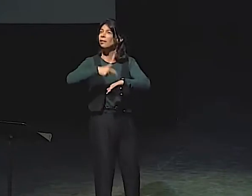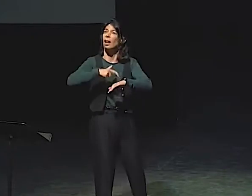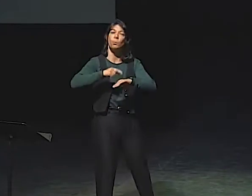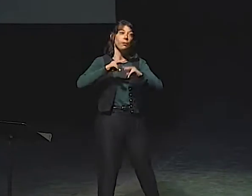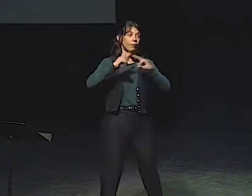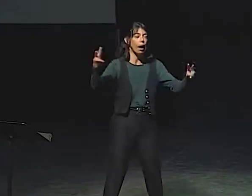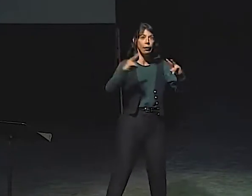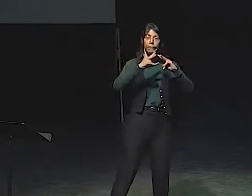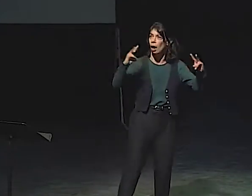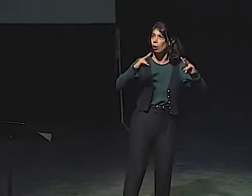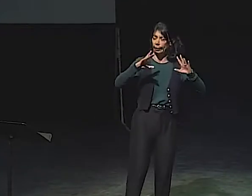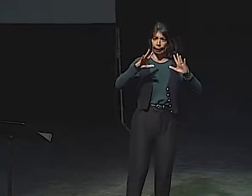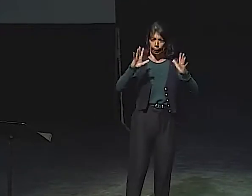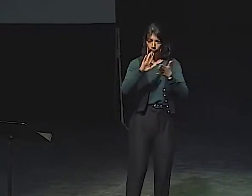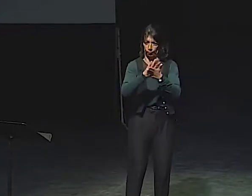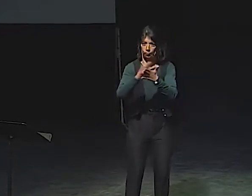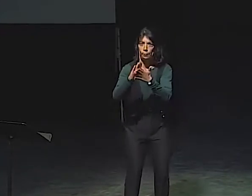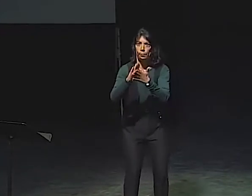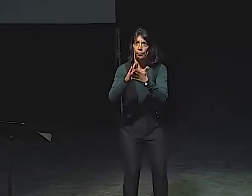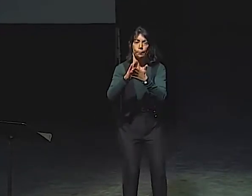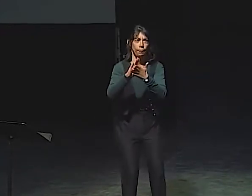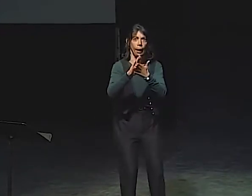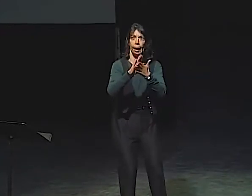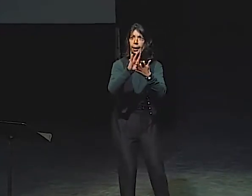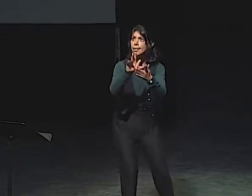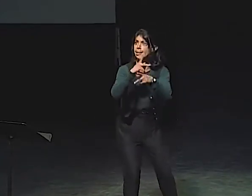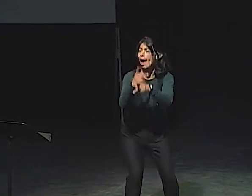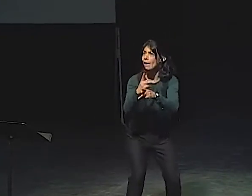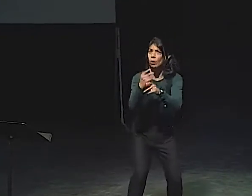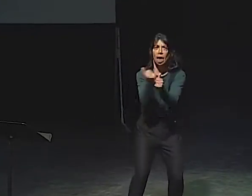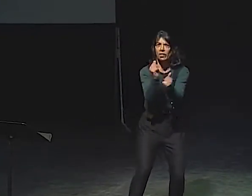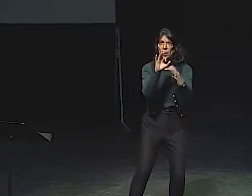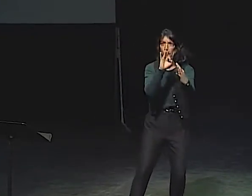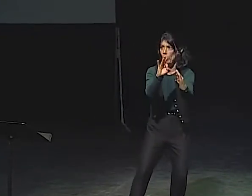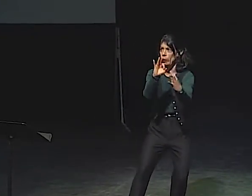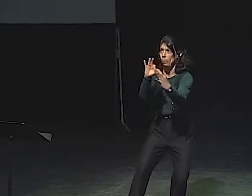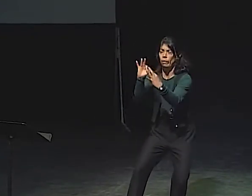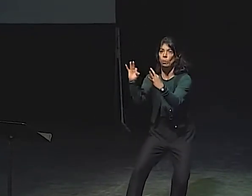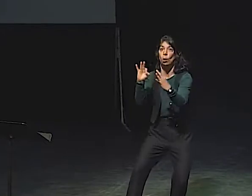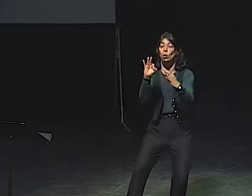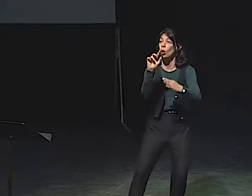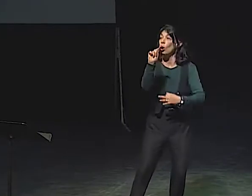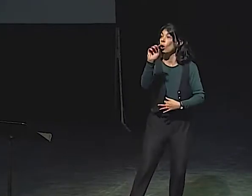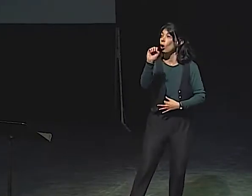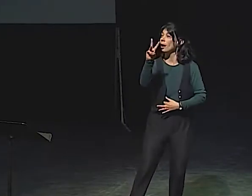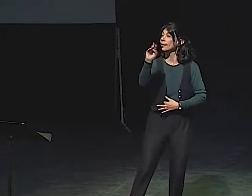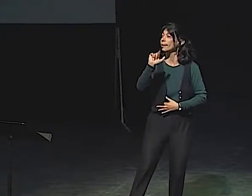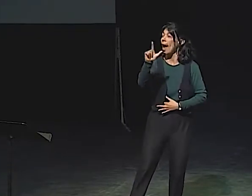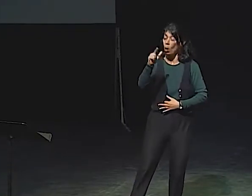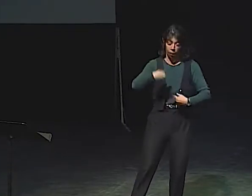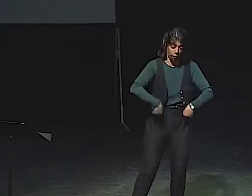ALSO, THE CHARACTER IS WONDERFUL. I NOTICED SEVERAL TIMES IT IS VERY METICULOUS.